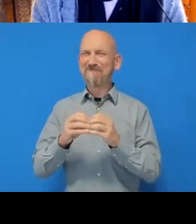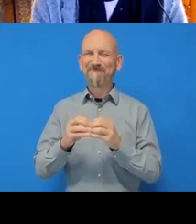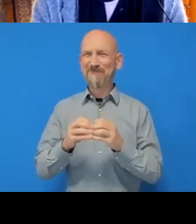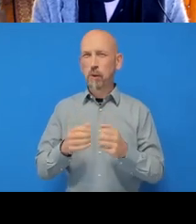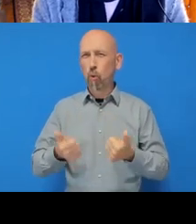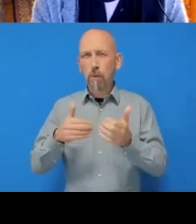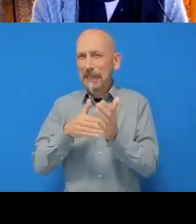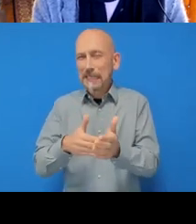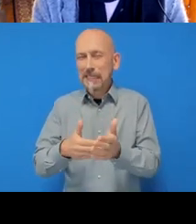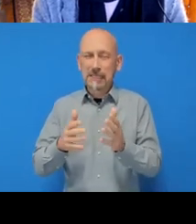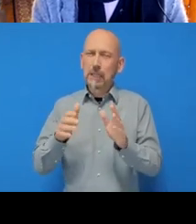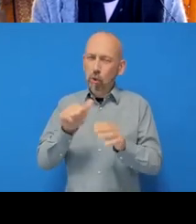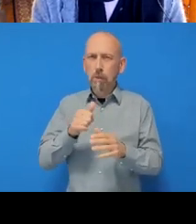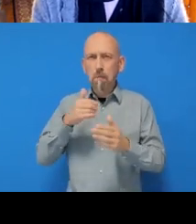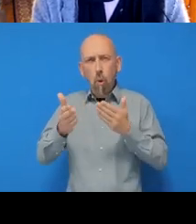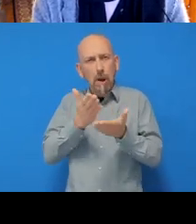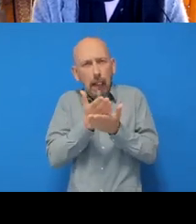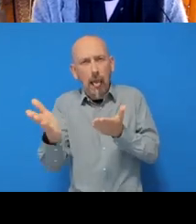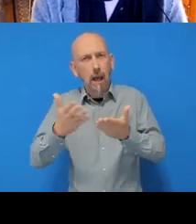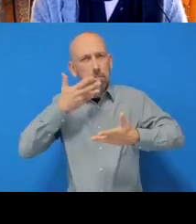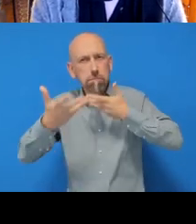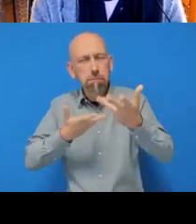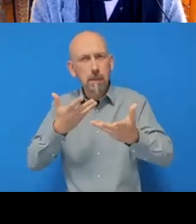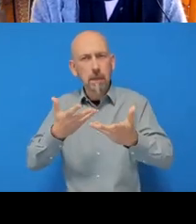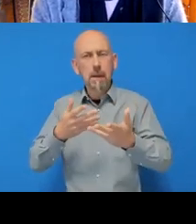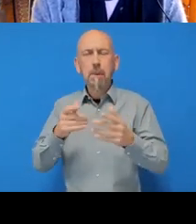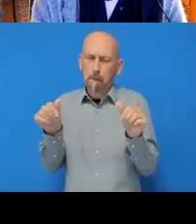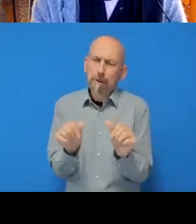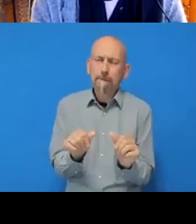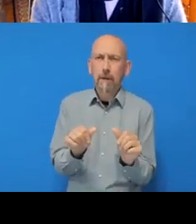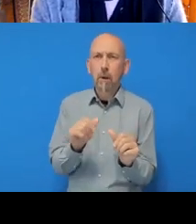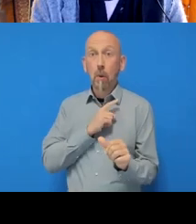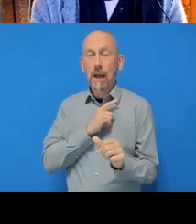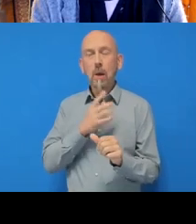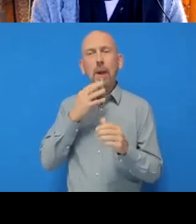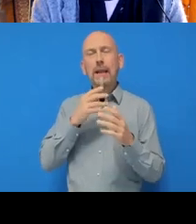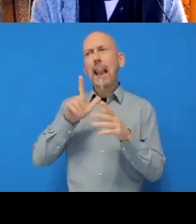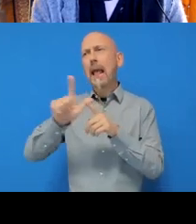because it will be helpful later when you want to review your code and maybe go back to an earlier version.